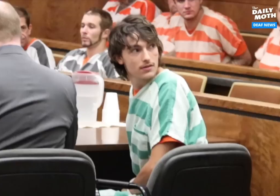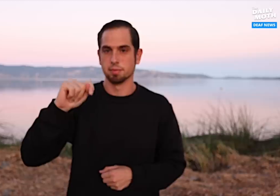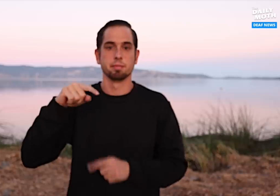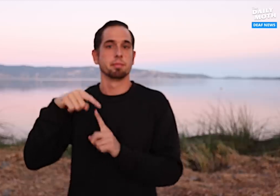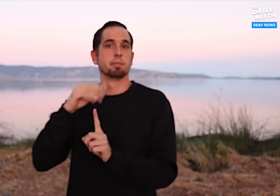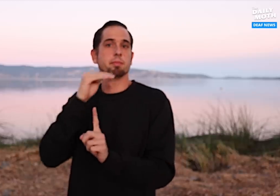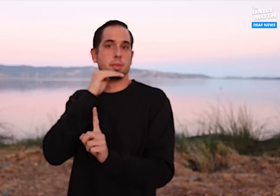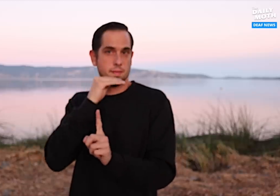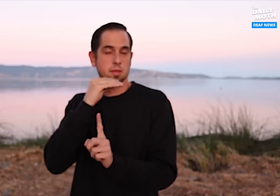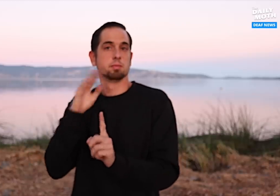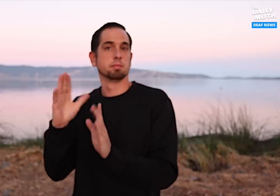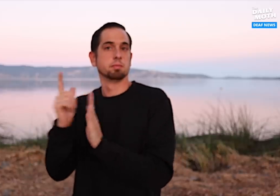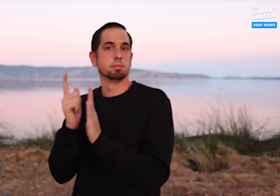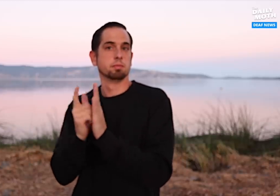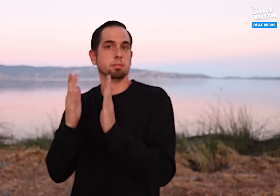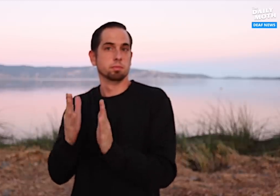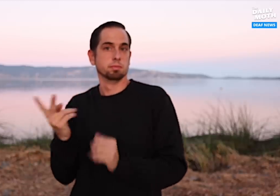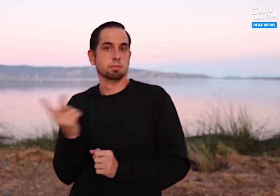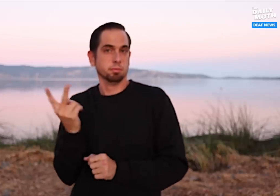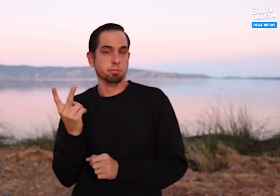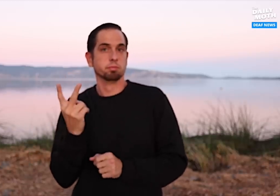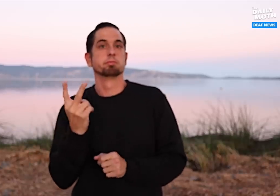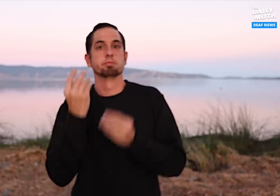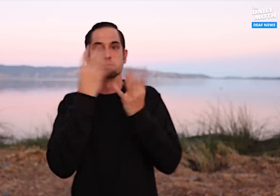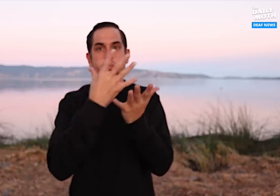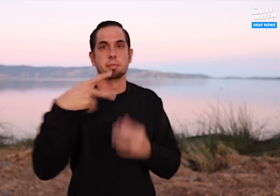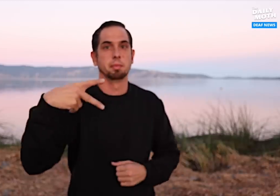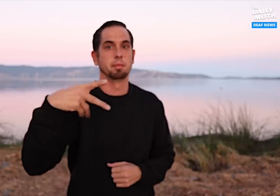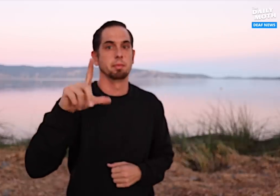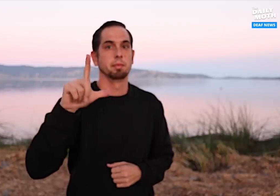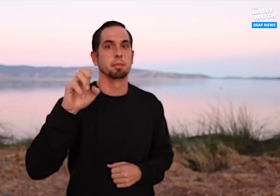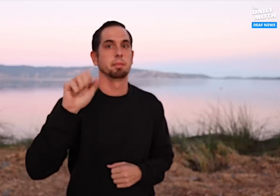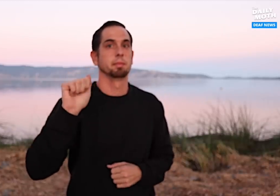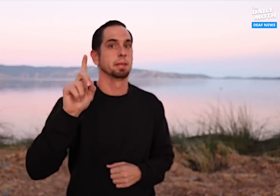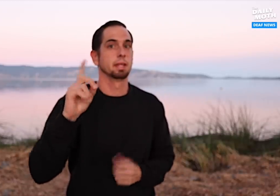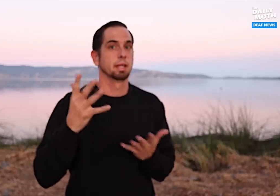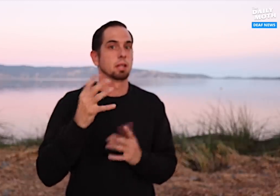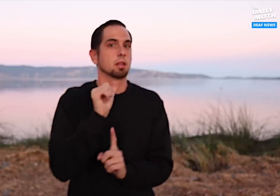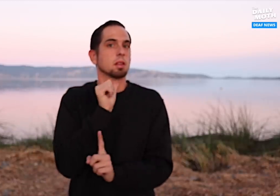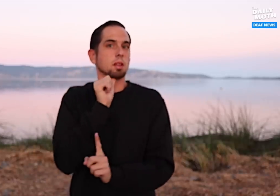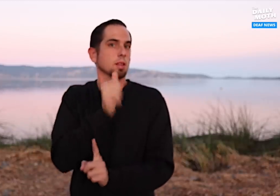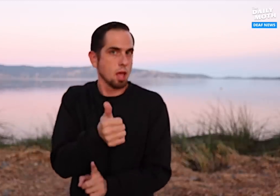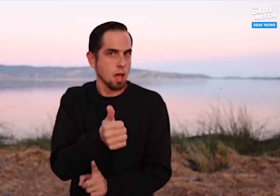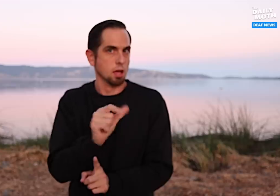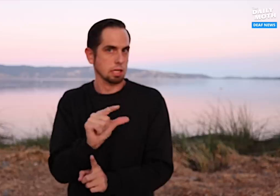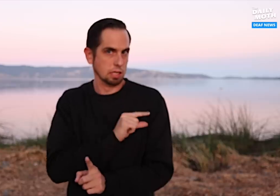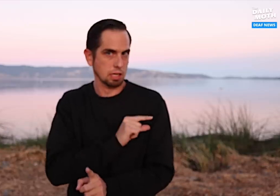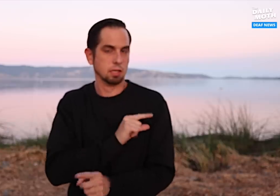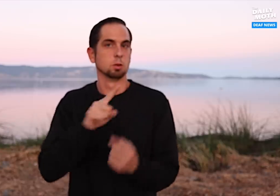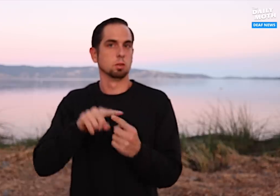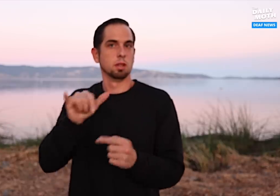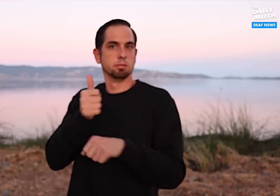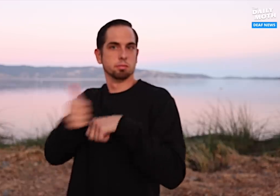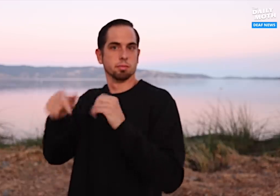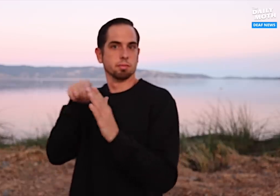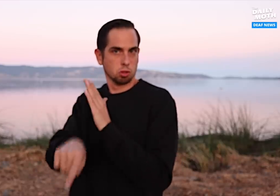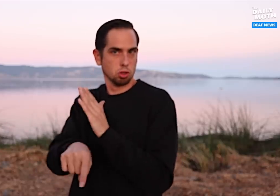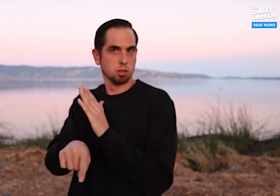Mavrick and his attorney pleaded not guilty to murder.